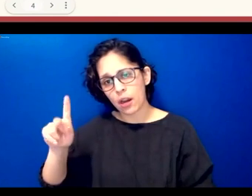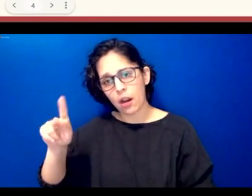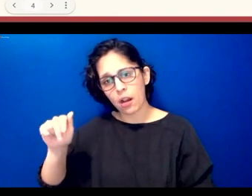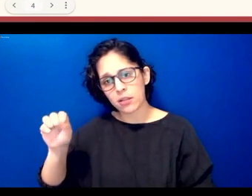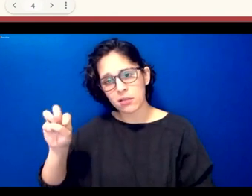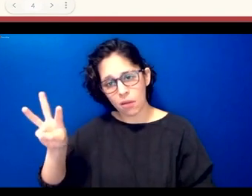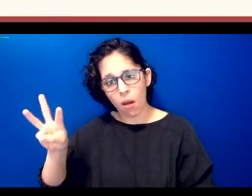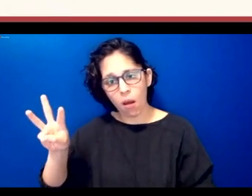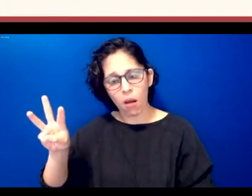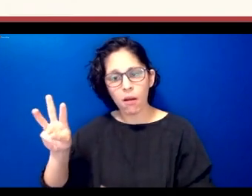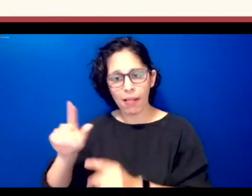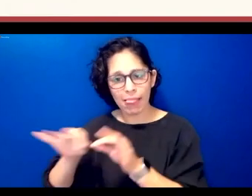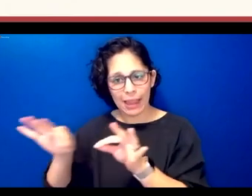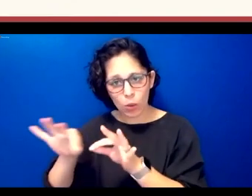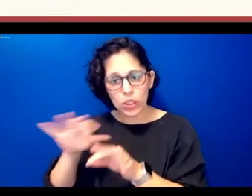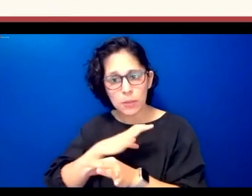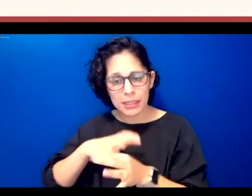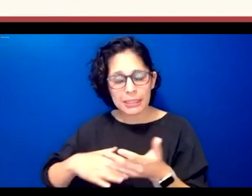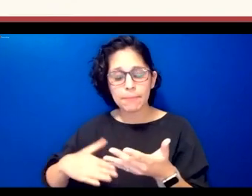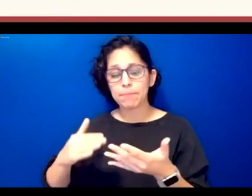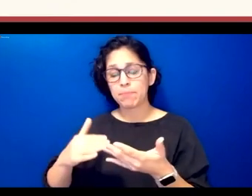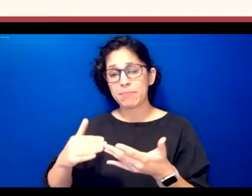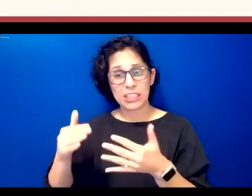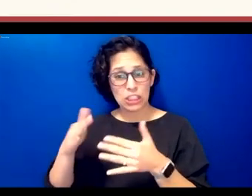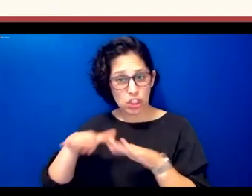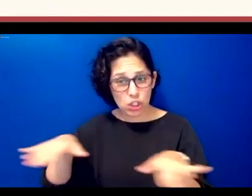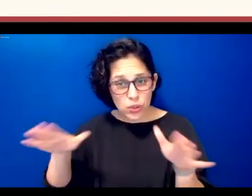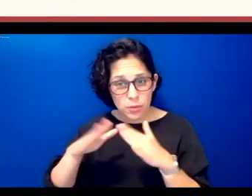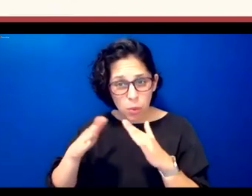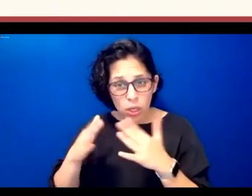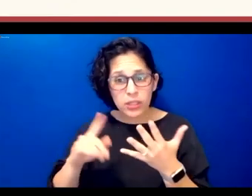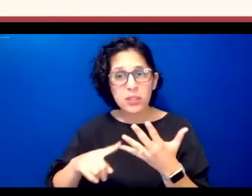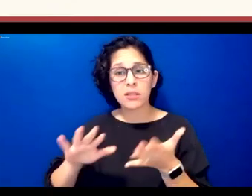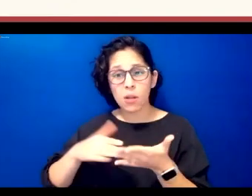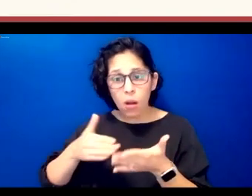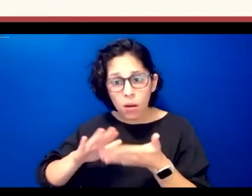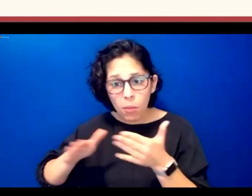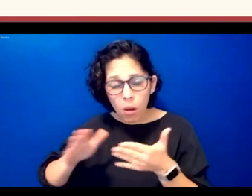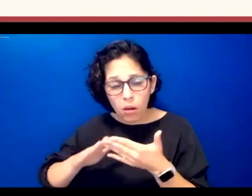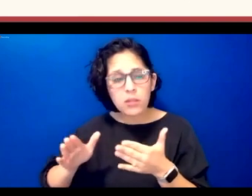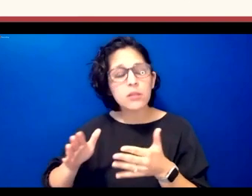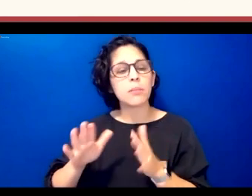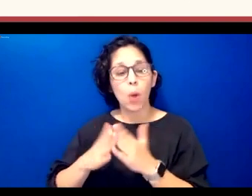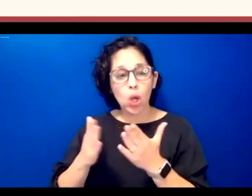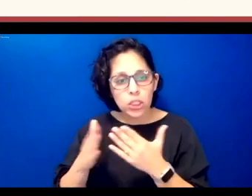children's books cookbooks flash cards we have a language app that runs on android and